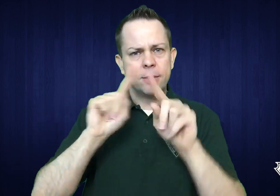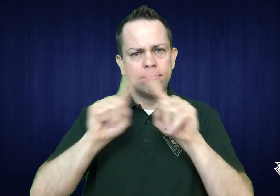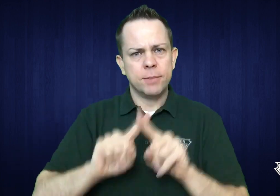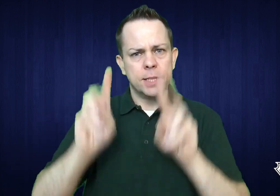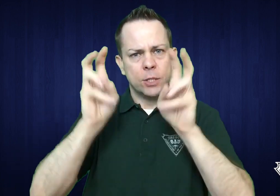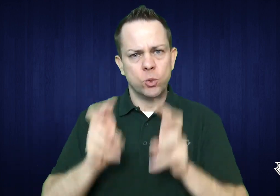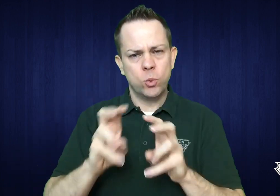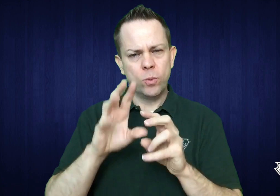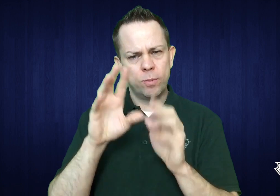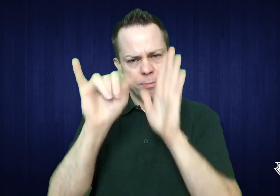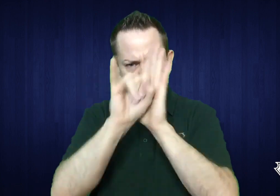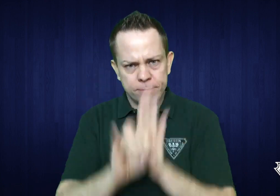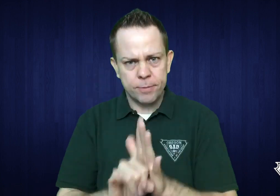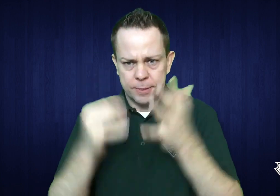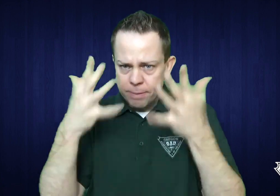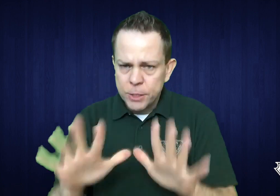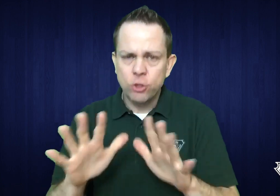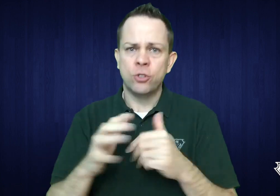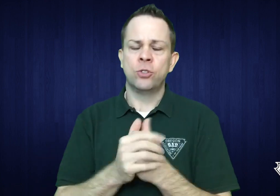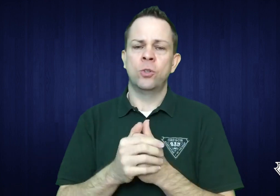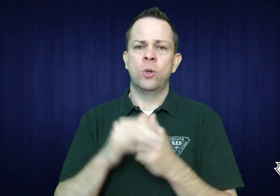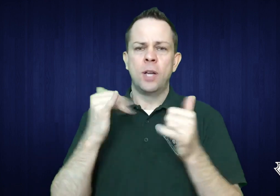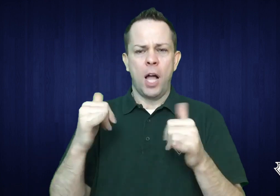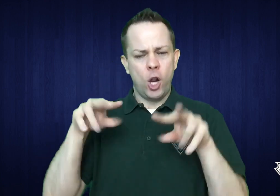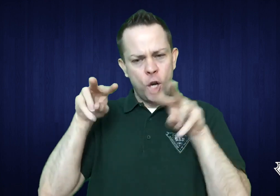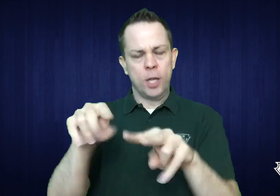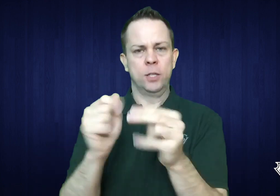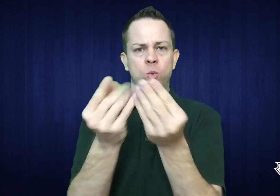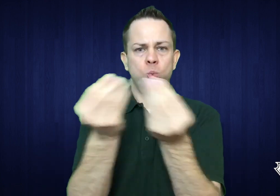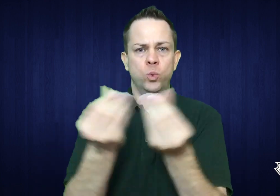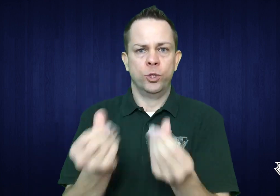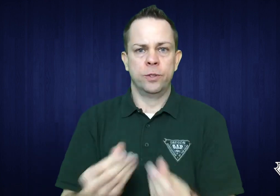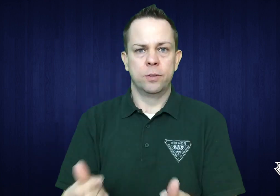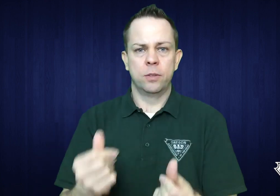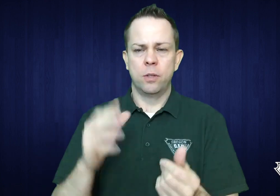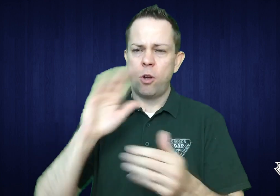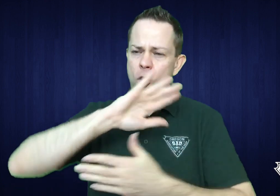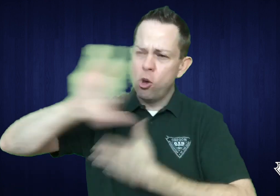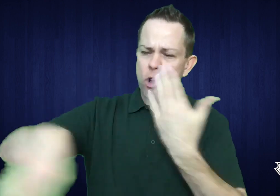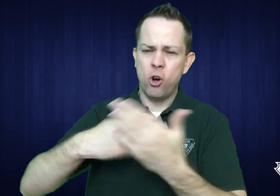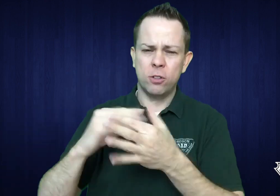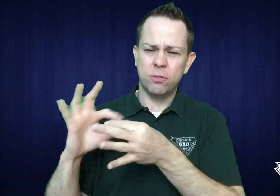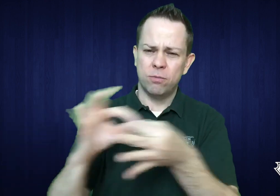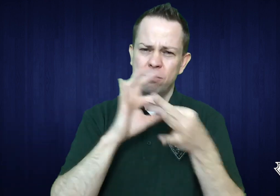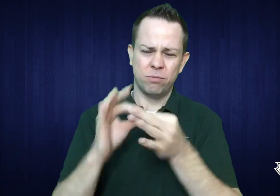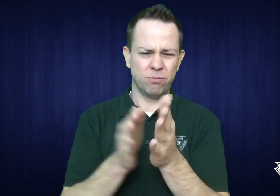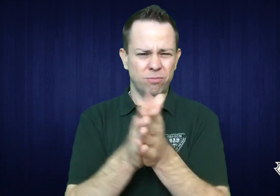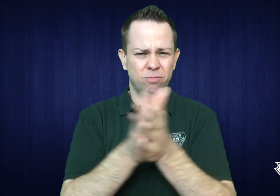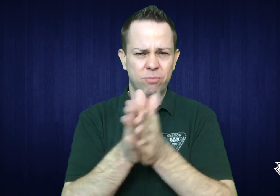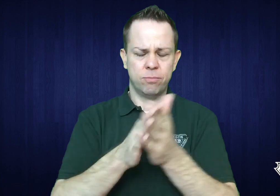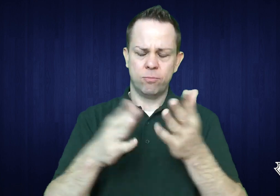to ensure all problems are identified and resolved,